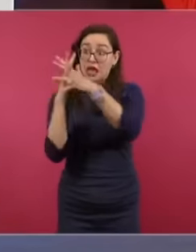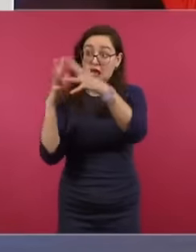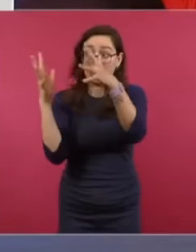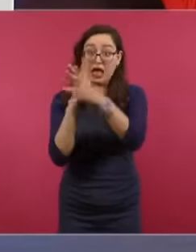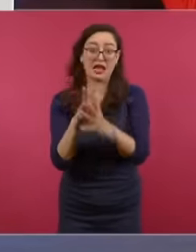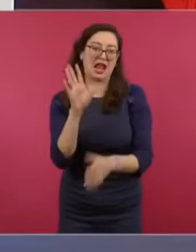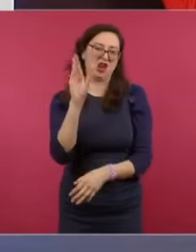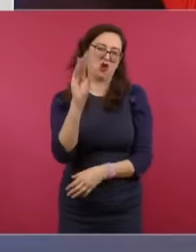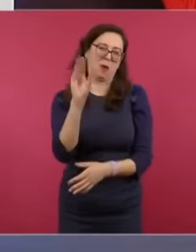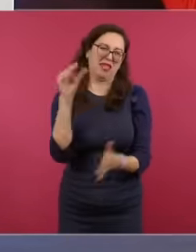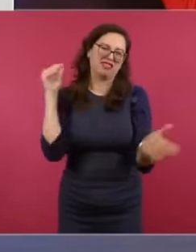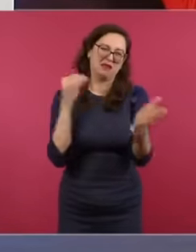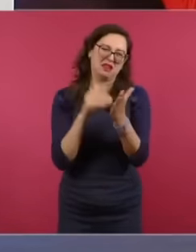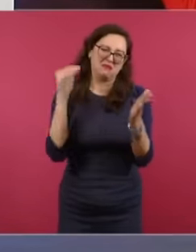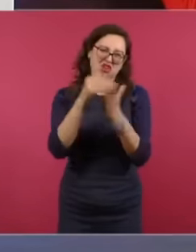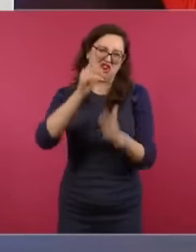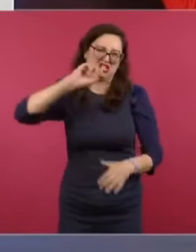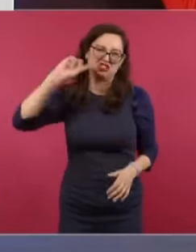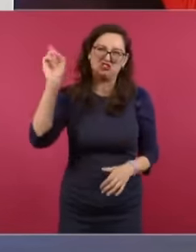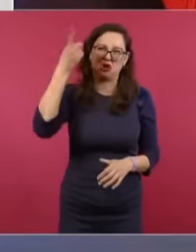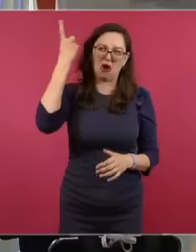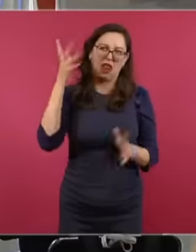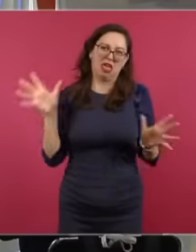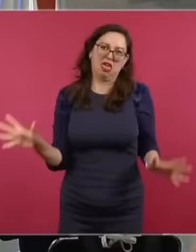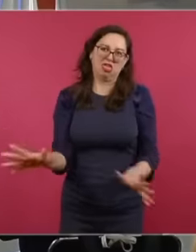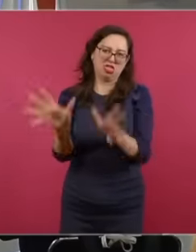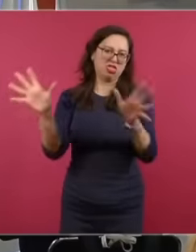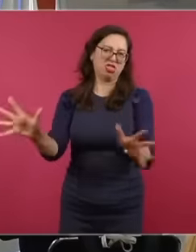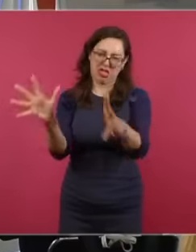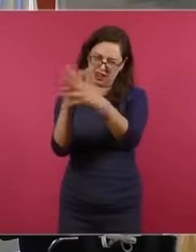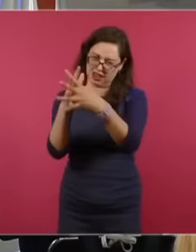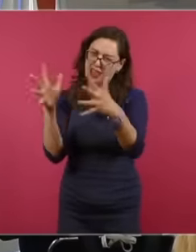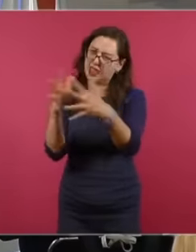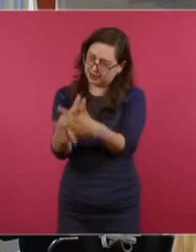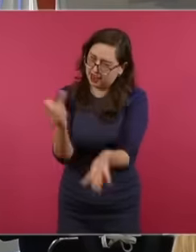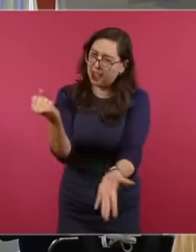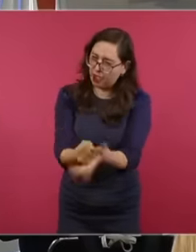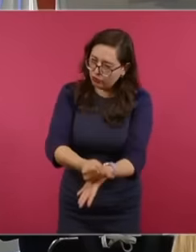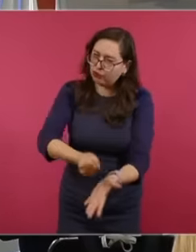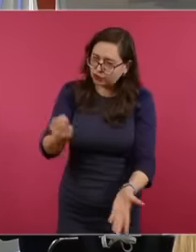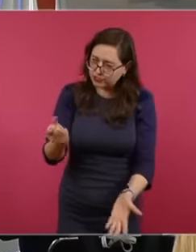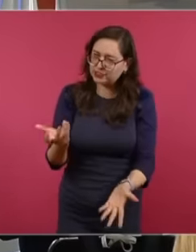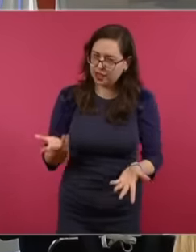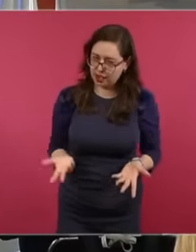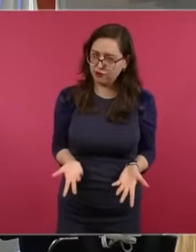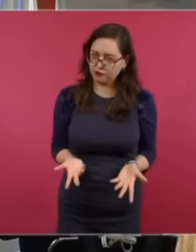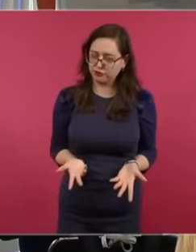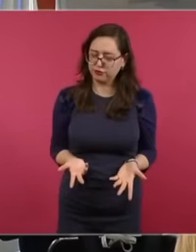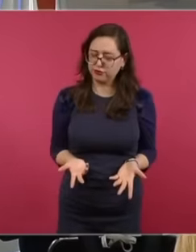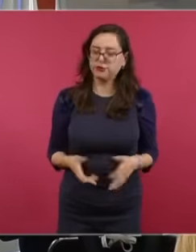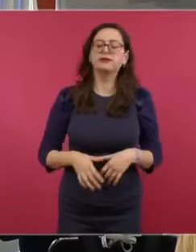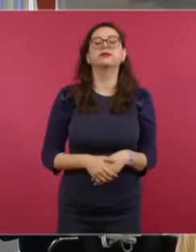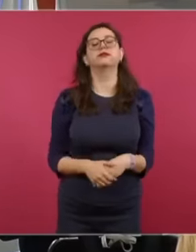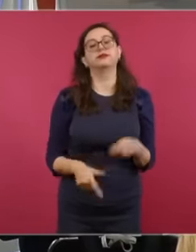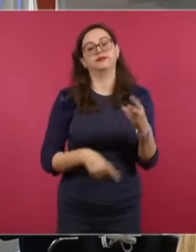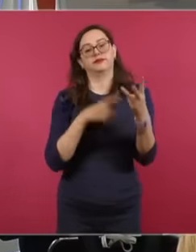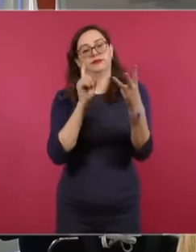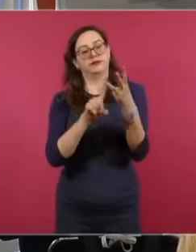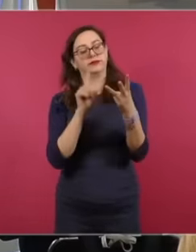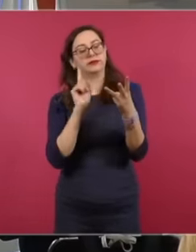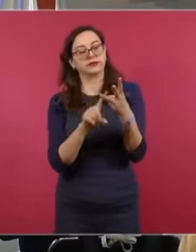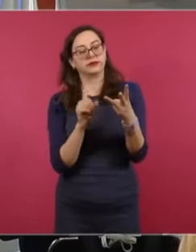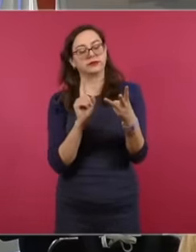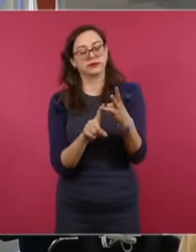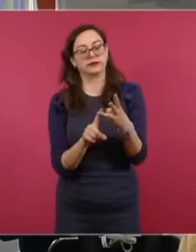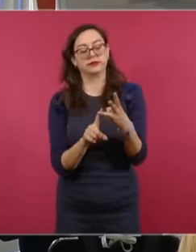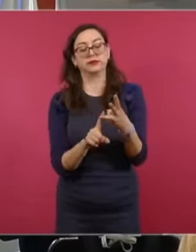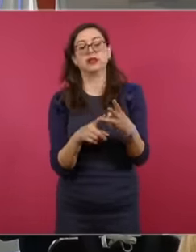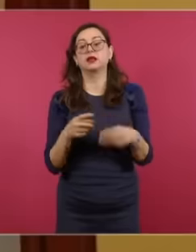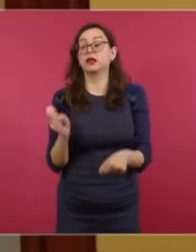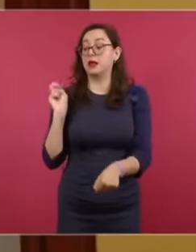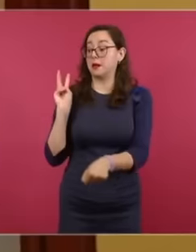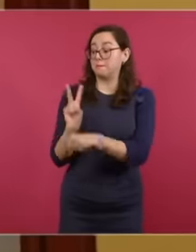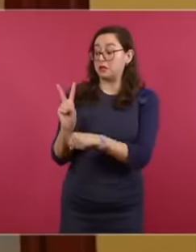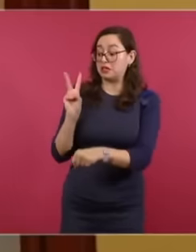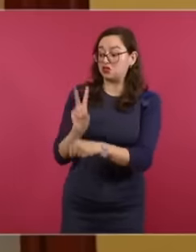happening in the Middle East three suspend sanctions on Venezuela to reduce